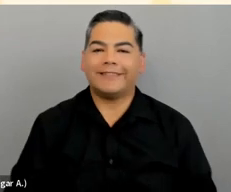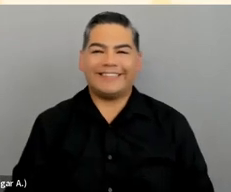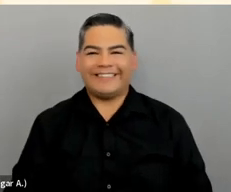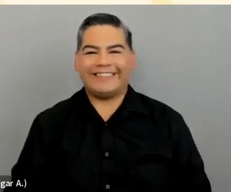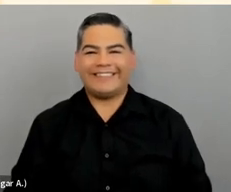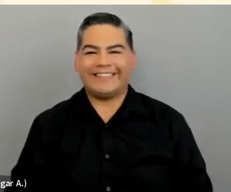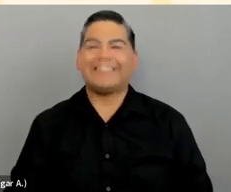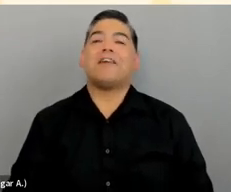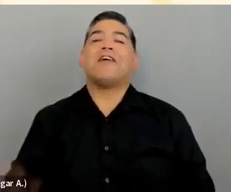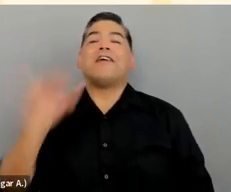All right.